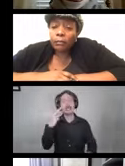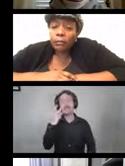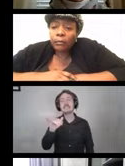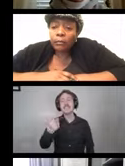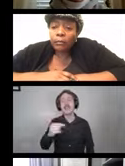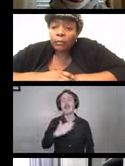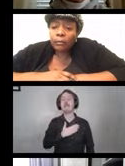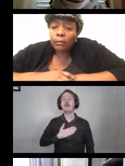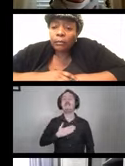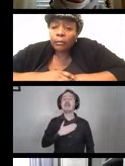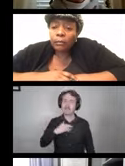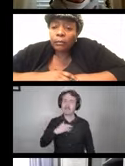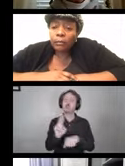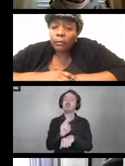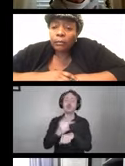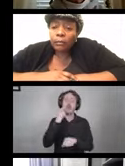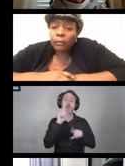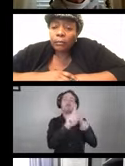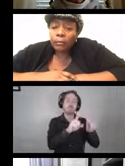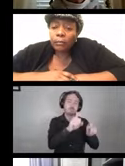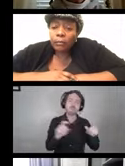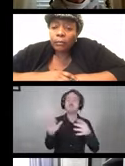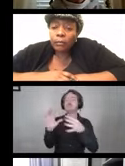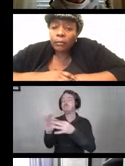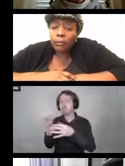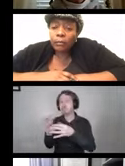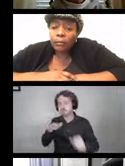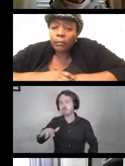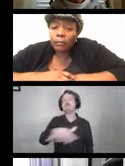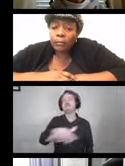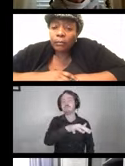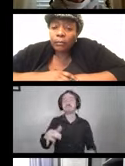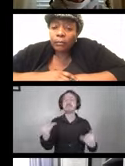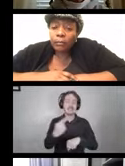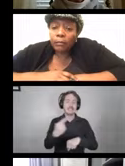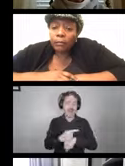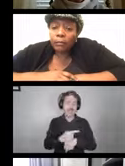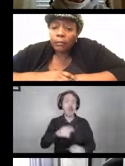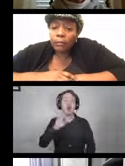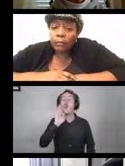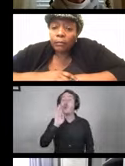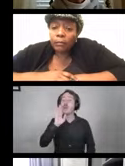Use that to ask questions or post comments throughout the time with us today. There will be an opportunity